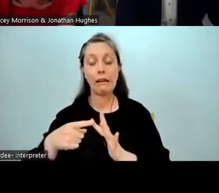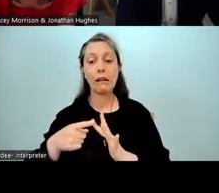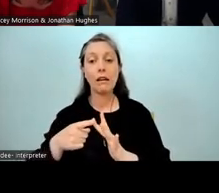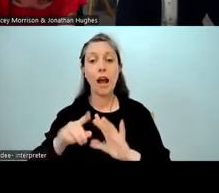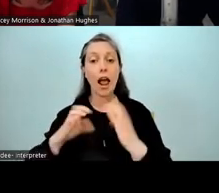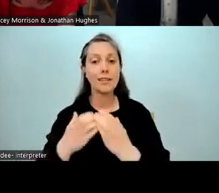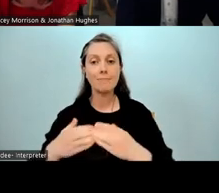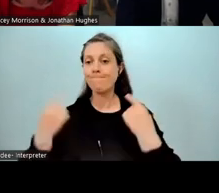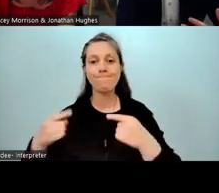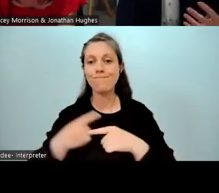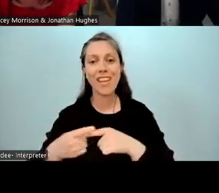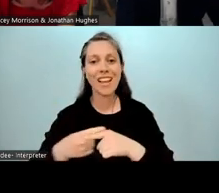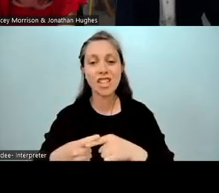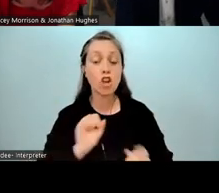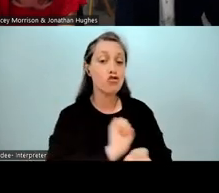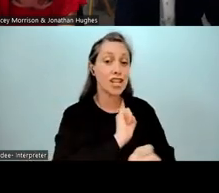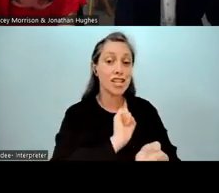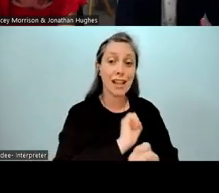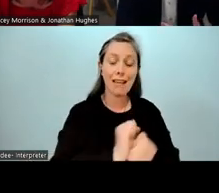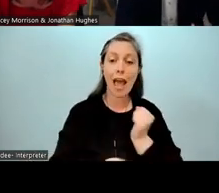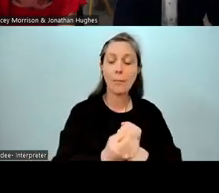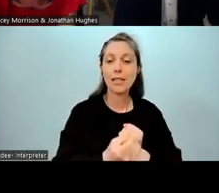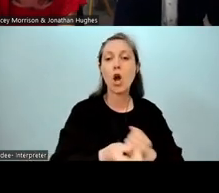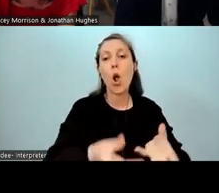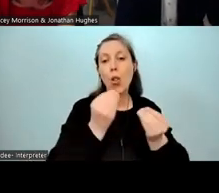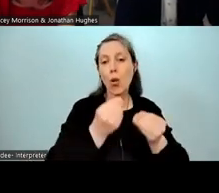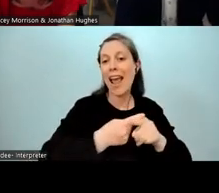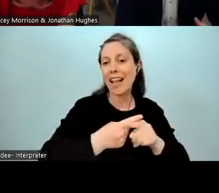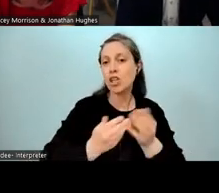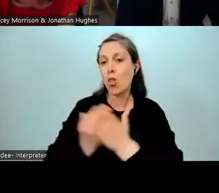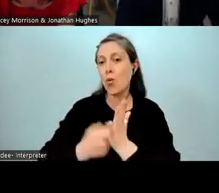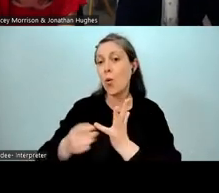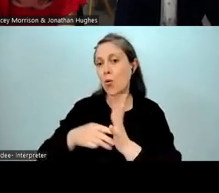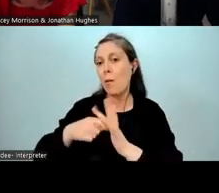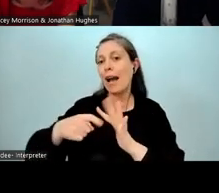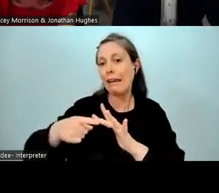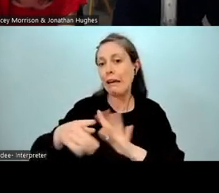'cause from a traditional sense you learn English in the rumaki class, as you would Māori medium.